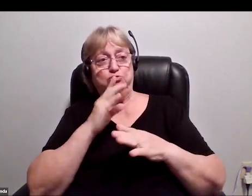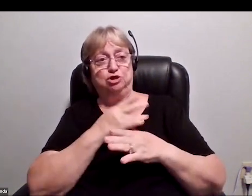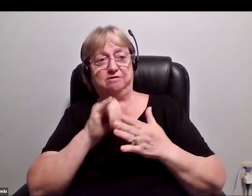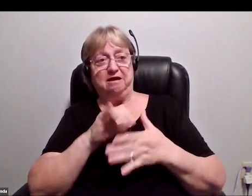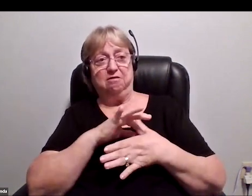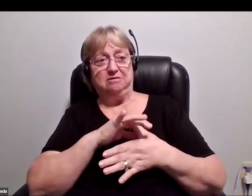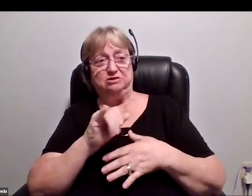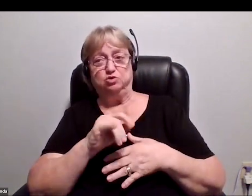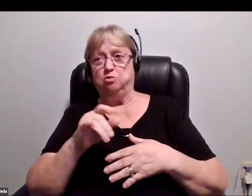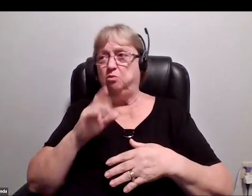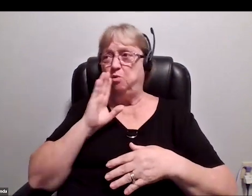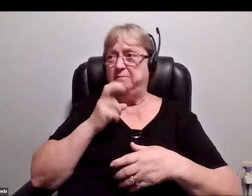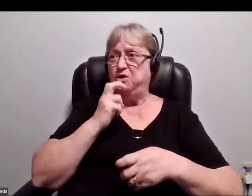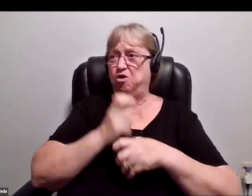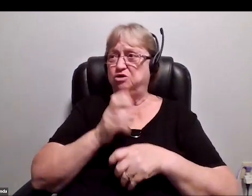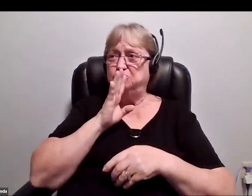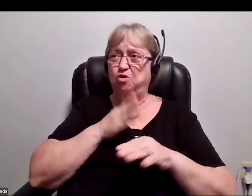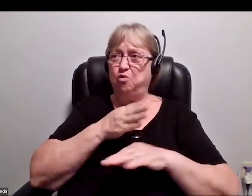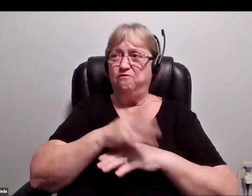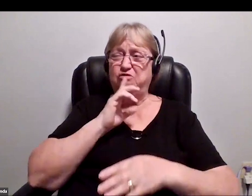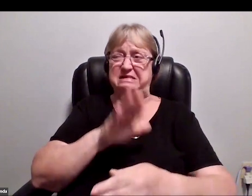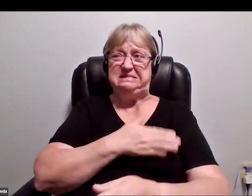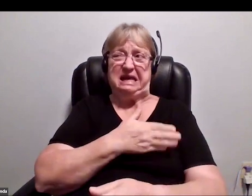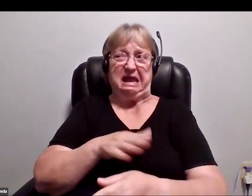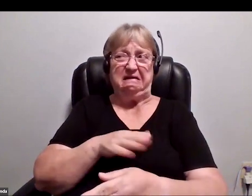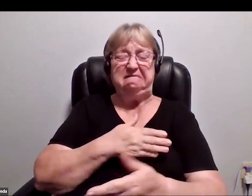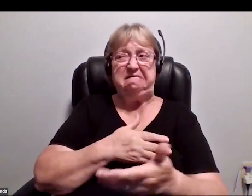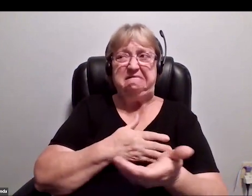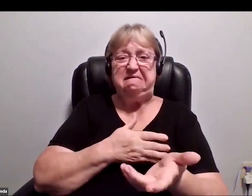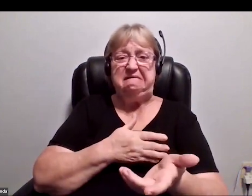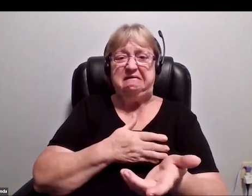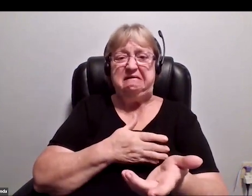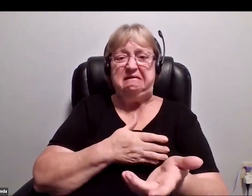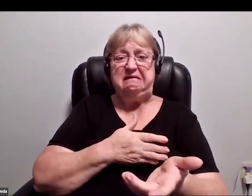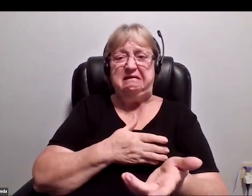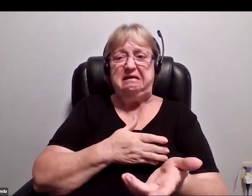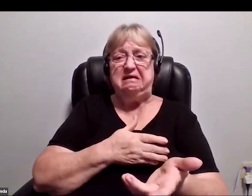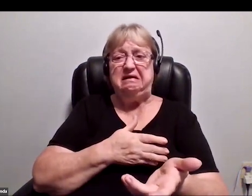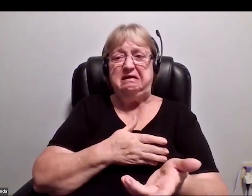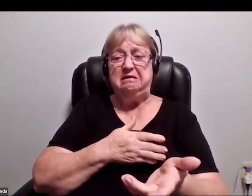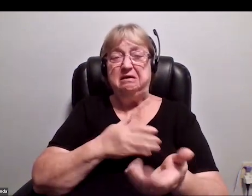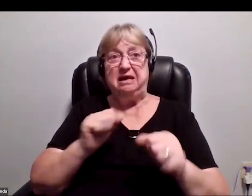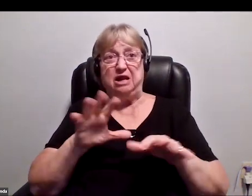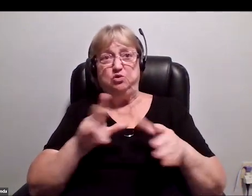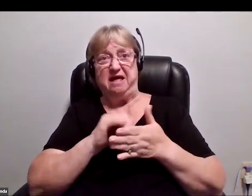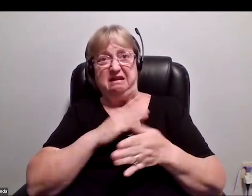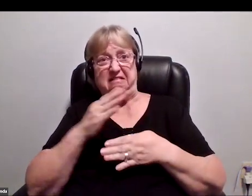Well, it's going to be hard to talk over the singing. Perhaps afterwards? -Can I maybe do that at the end? Yes. That sounds great. Thank you.